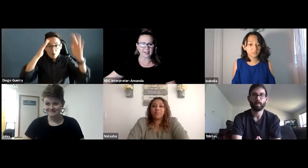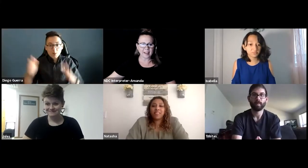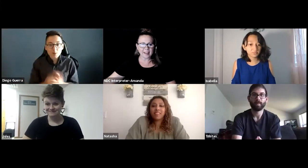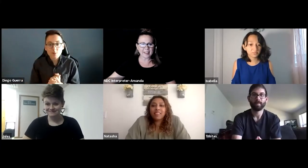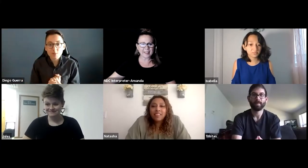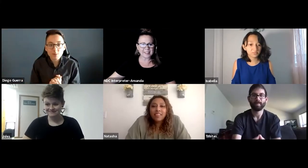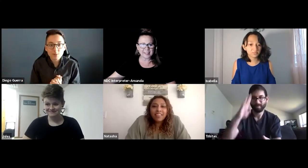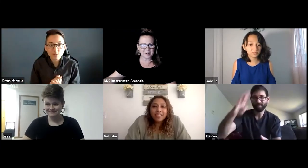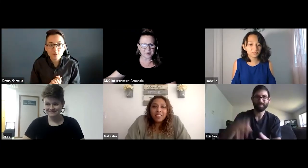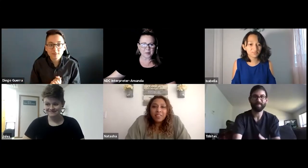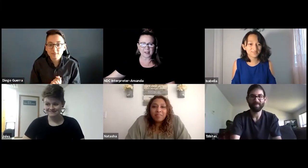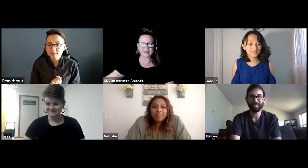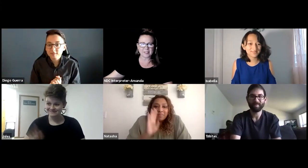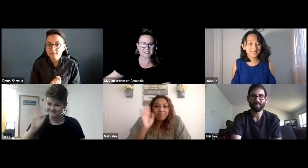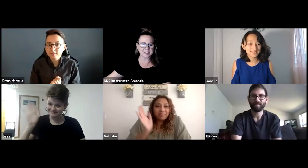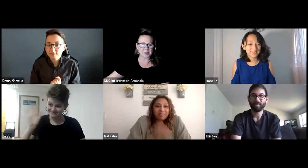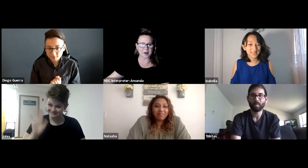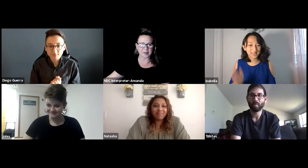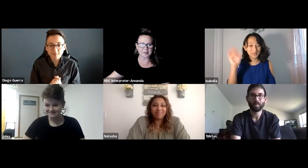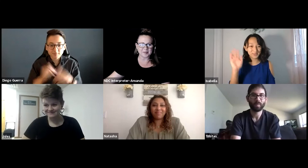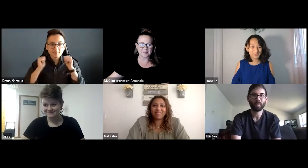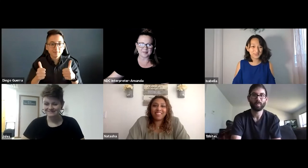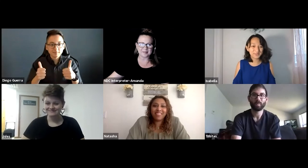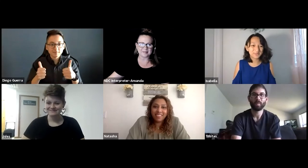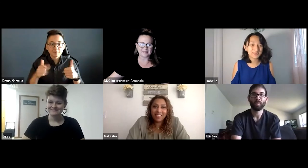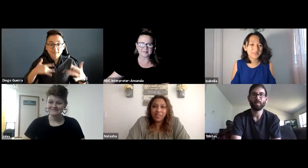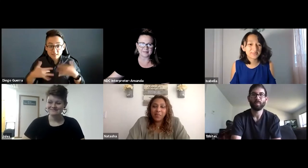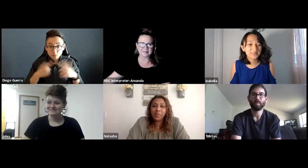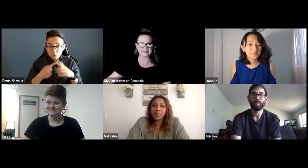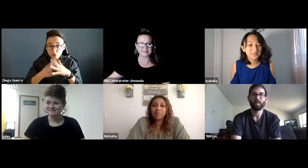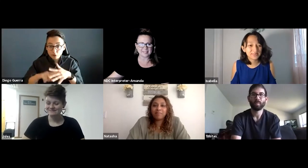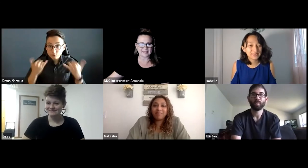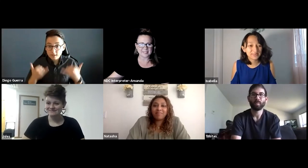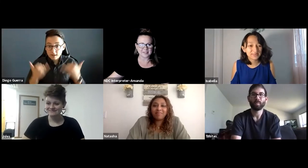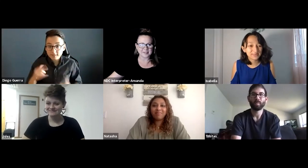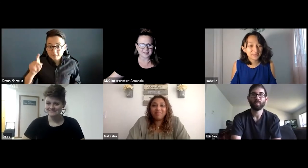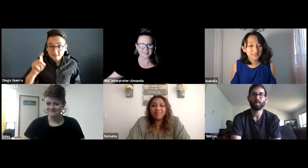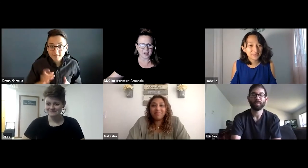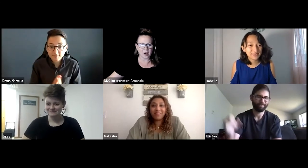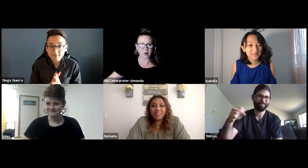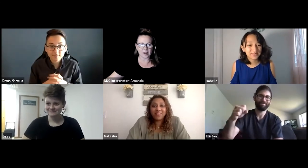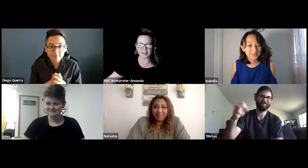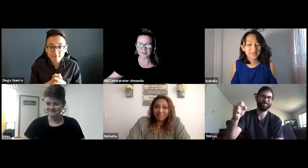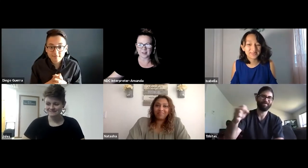Hi. Hello, everyone. Lovely to see you all. Hi. Hello. All right.